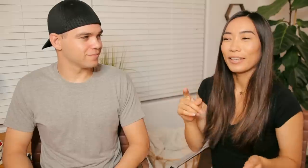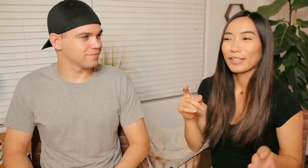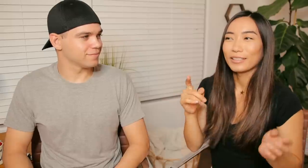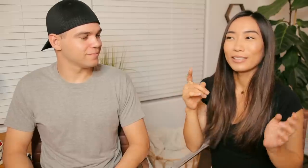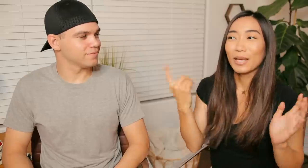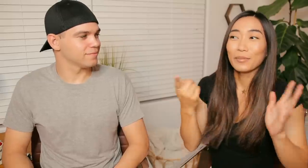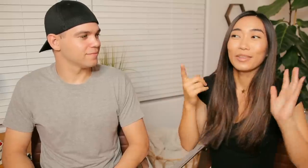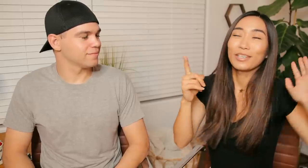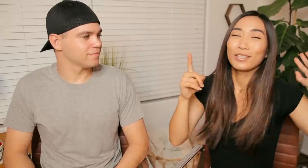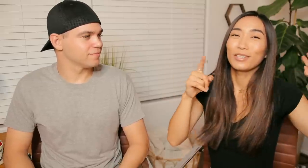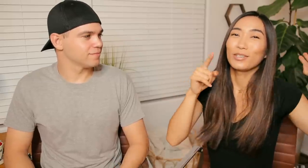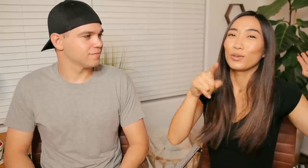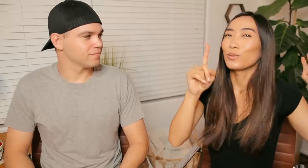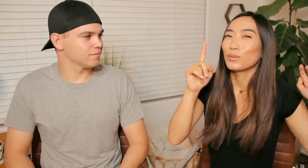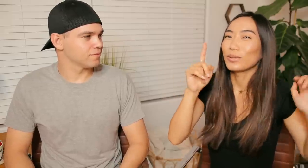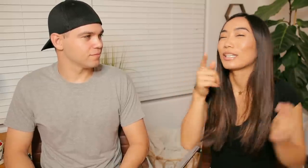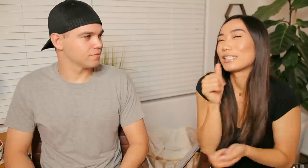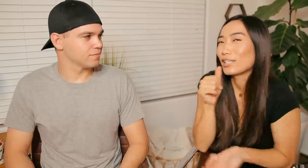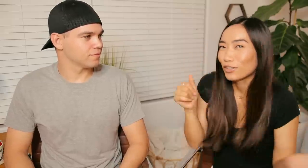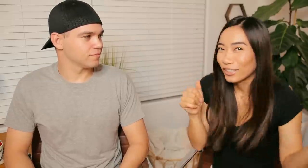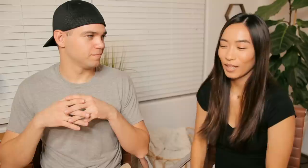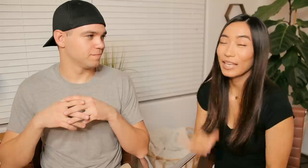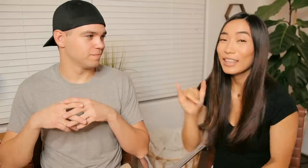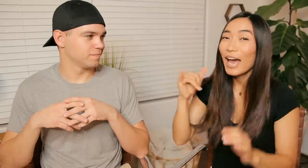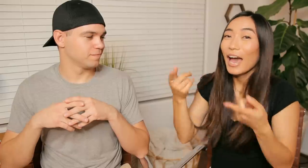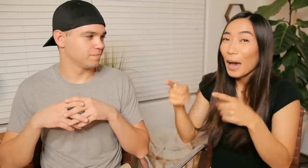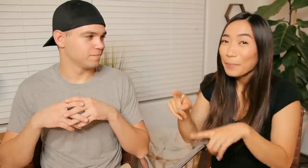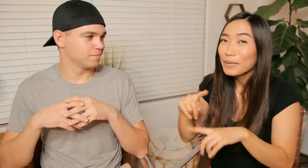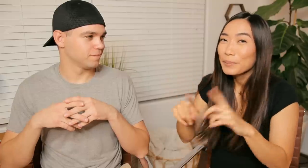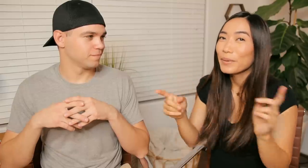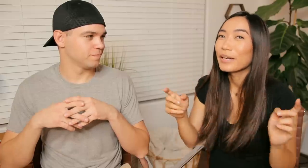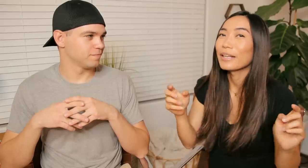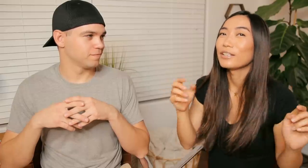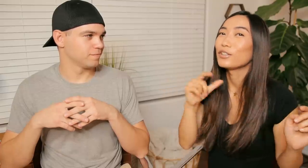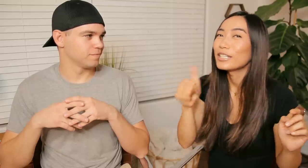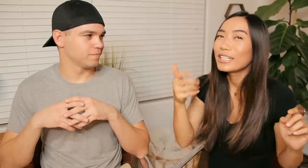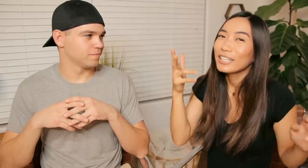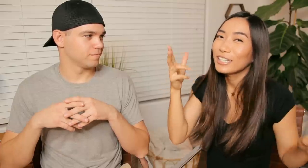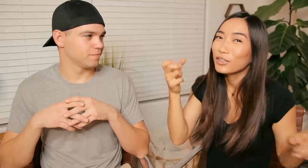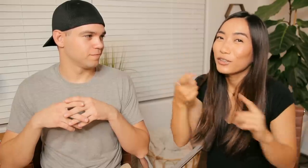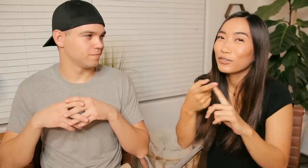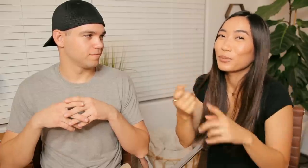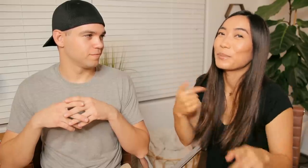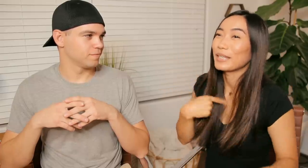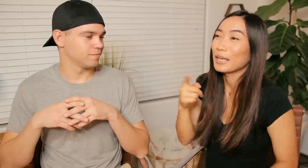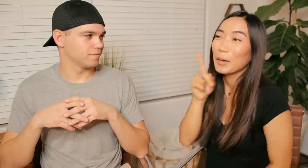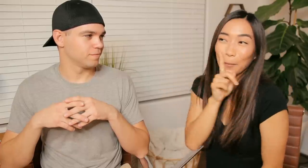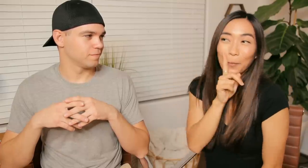something you like a secret that happened but you didn't hear it from me 🤫